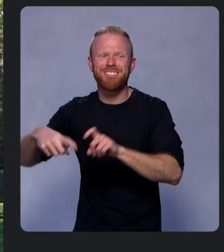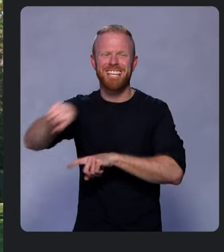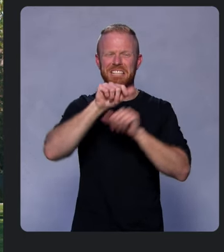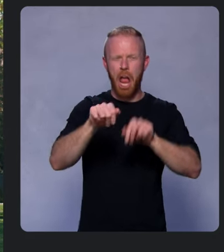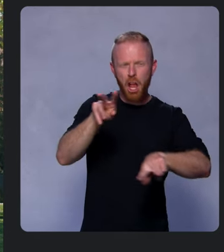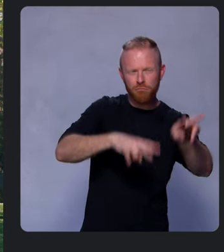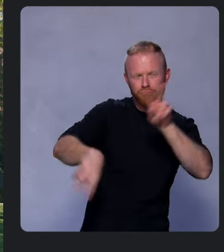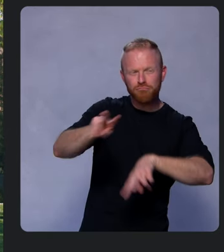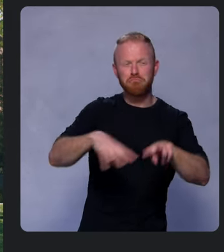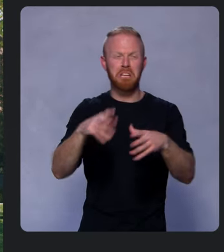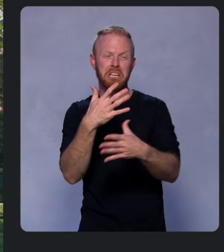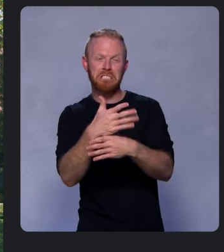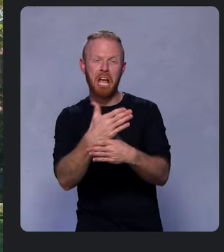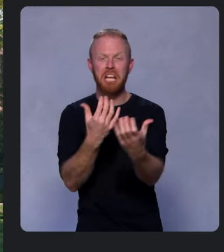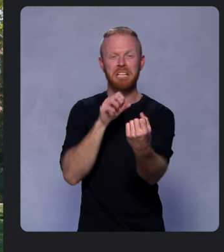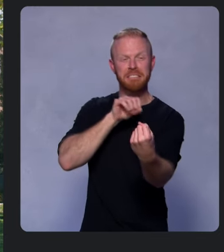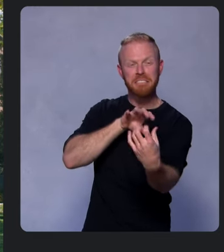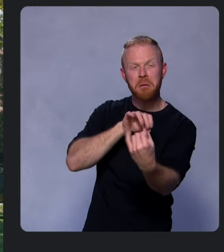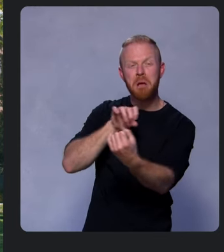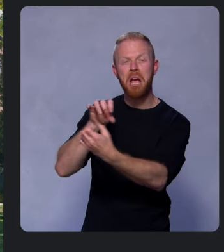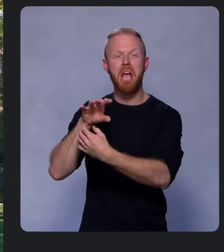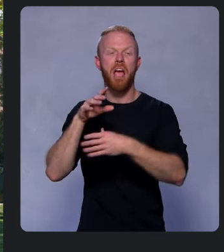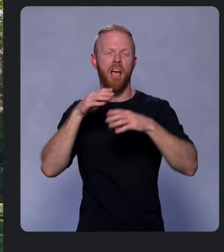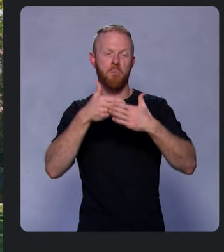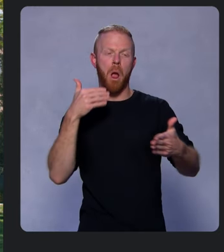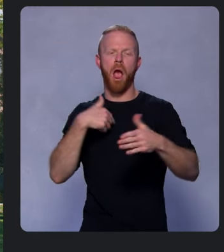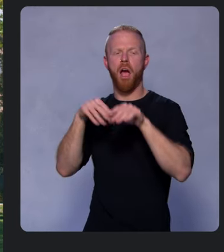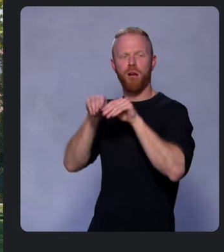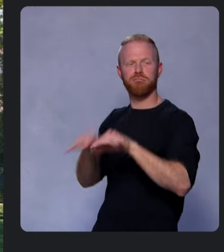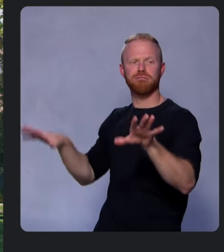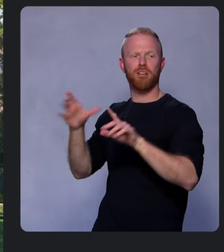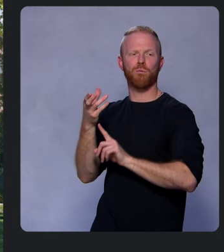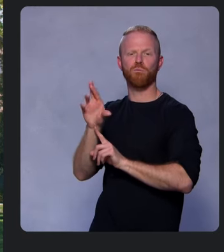and share feedback before they roll out to Chrome stable for broader use.